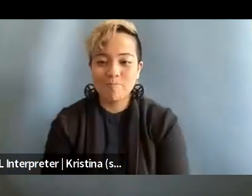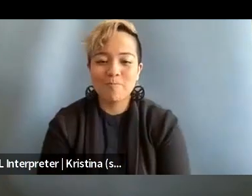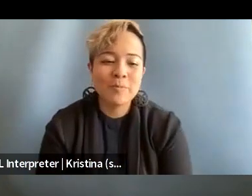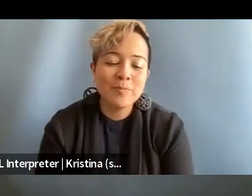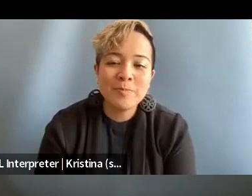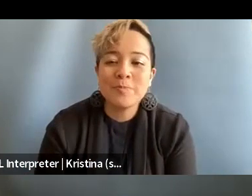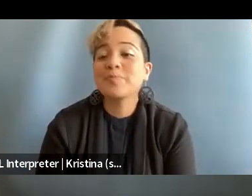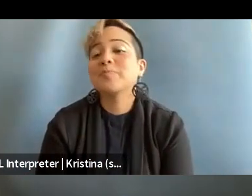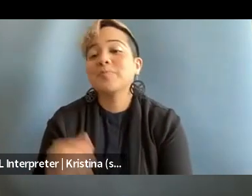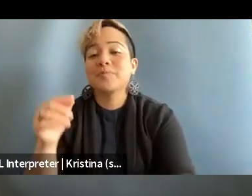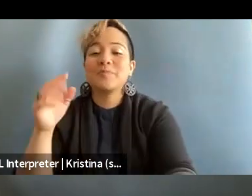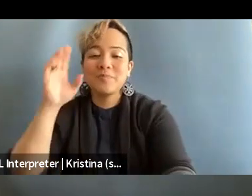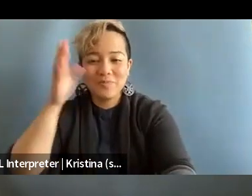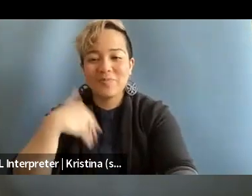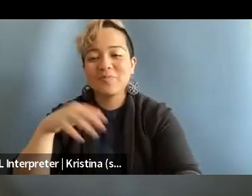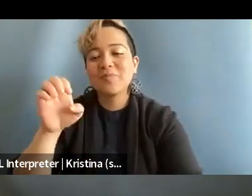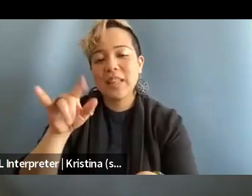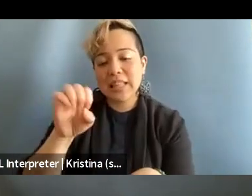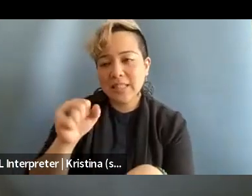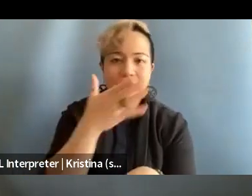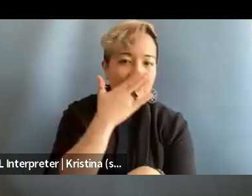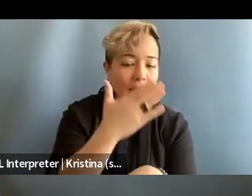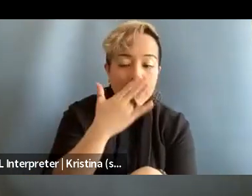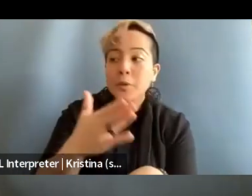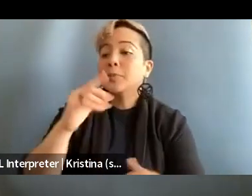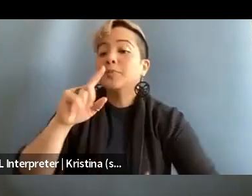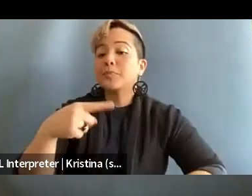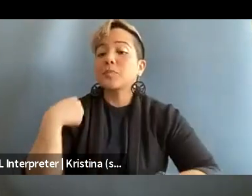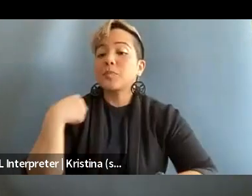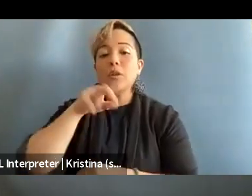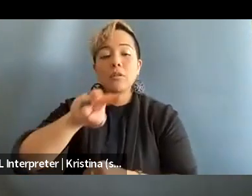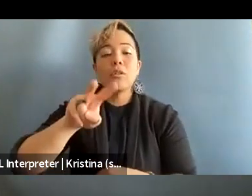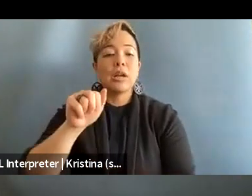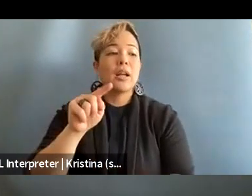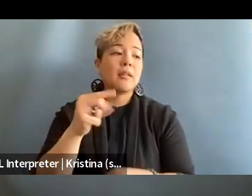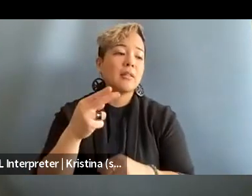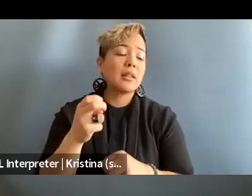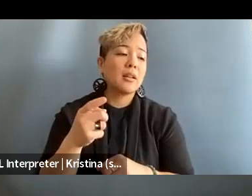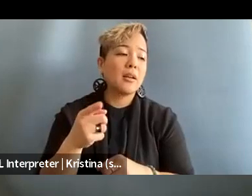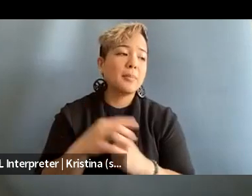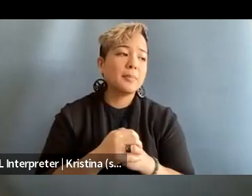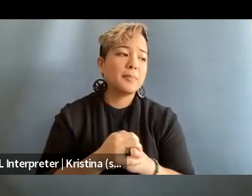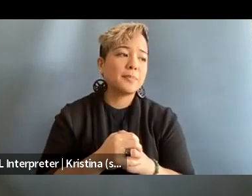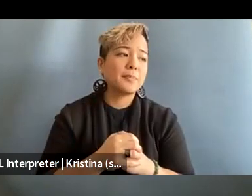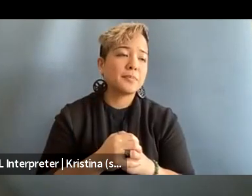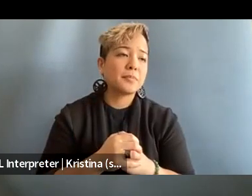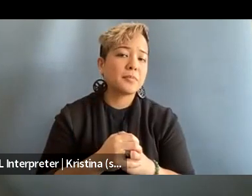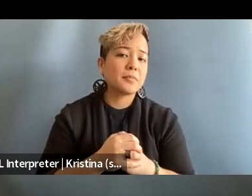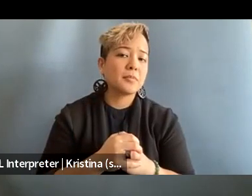Yeah, thank you, hi, this is Elisa. When we look at the sort of modus operandi